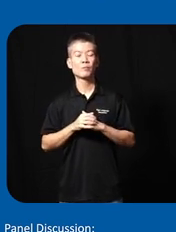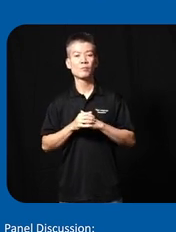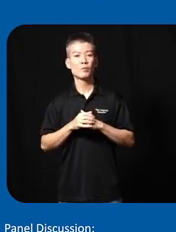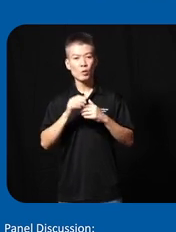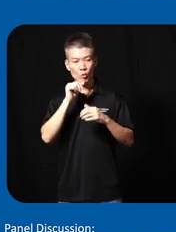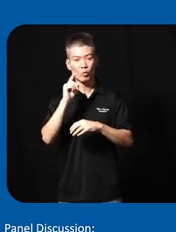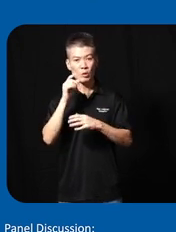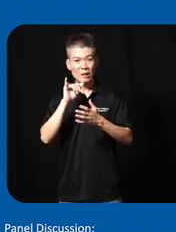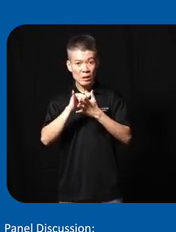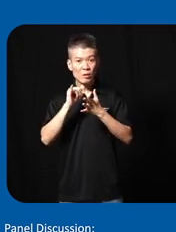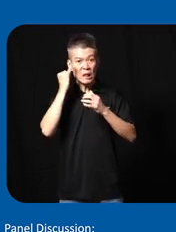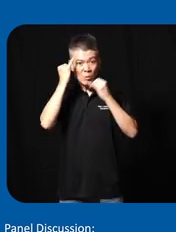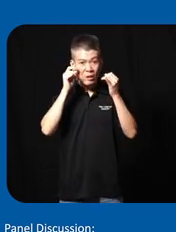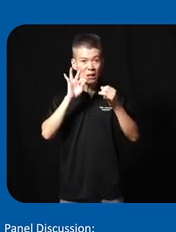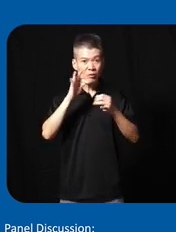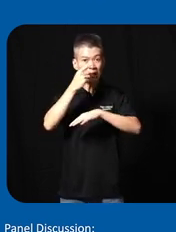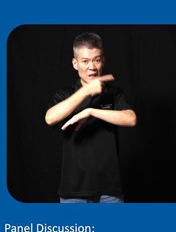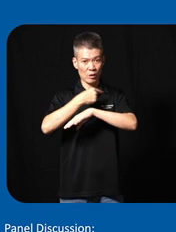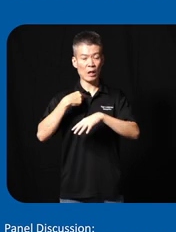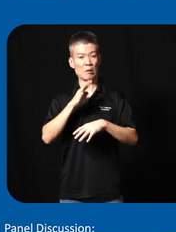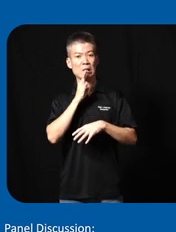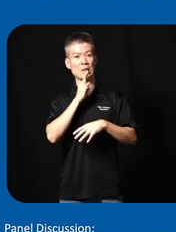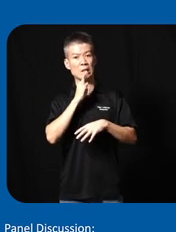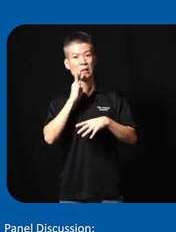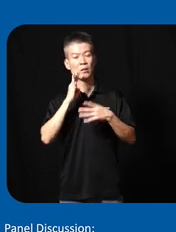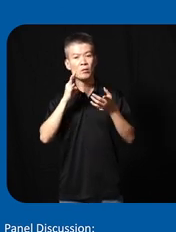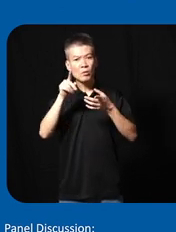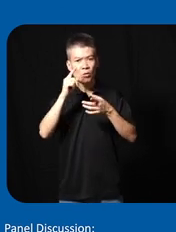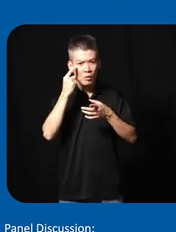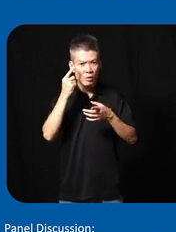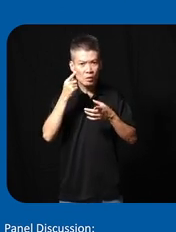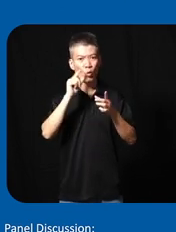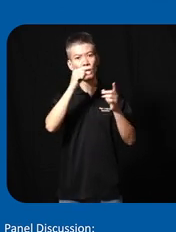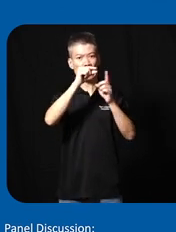more over we can imagine that if today when I'm speaking the only thing you can see is the text